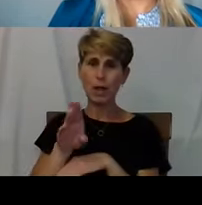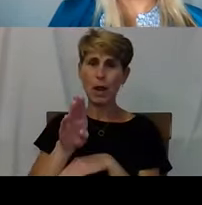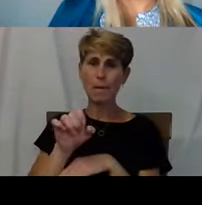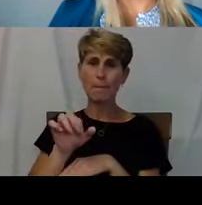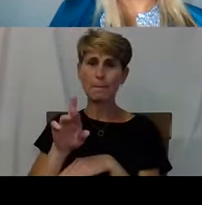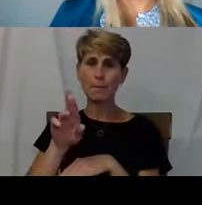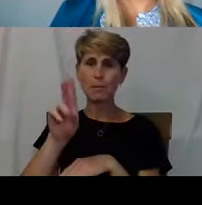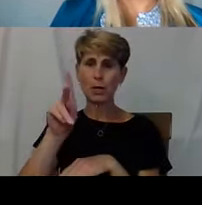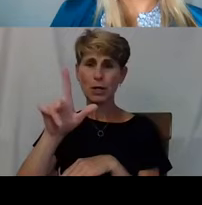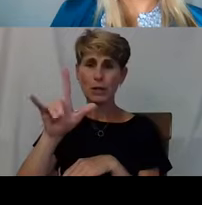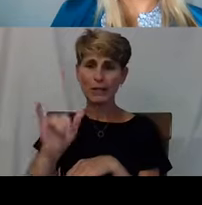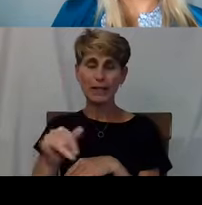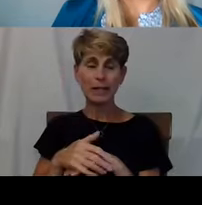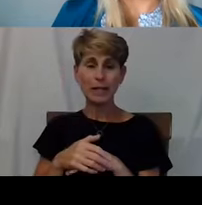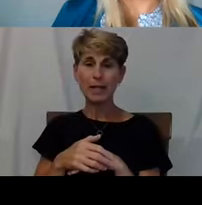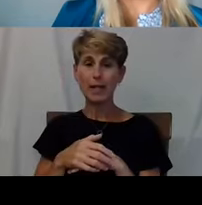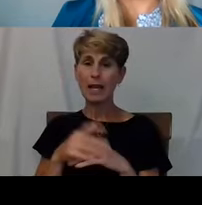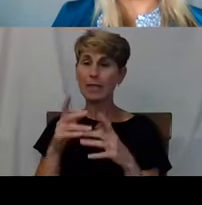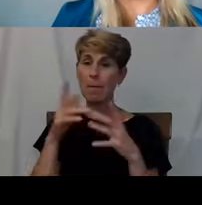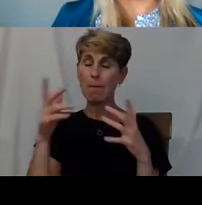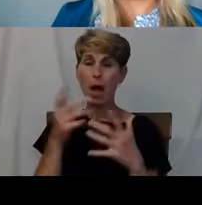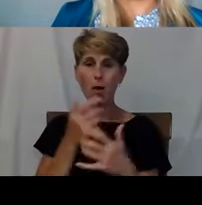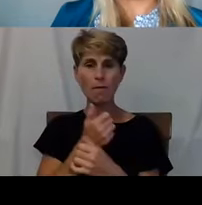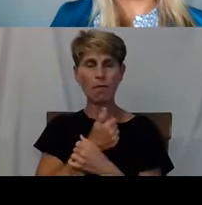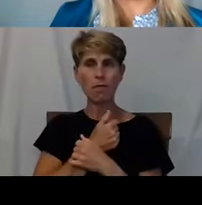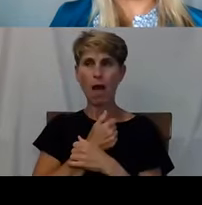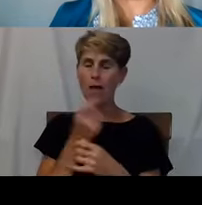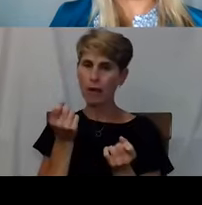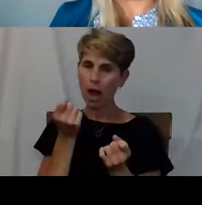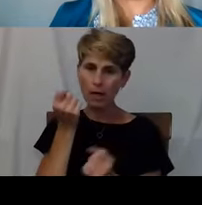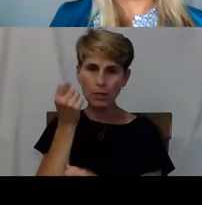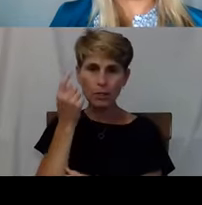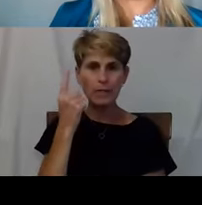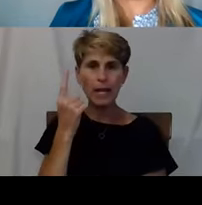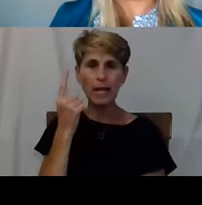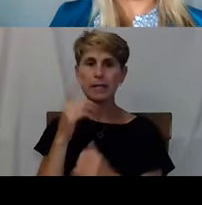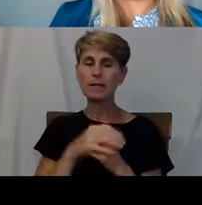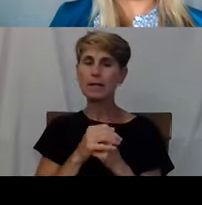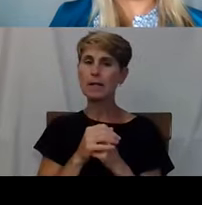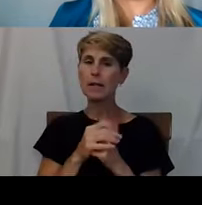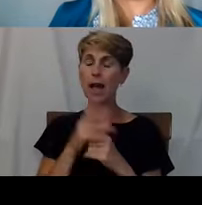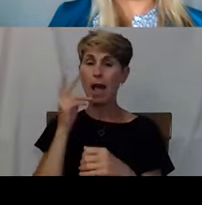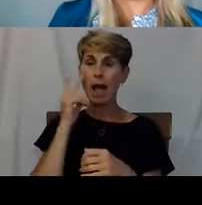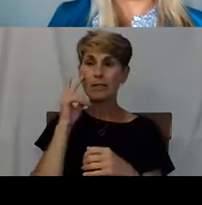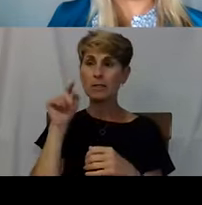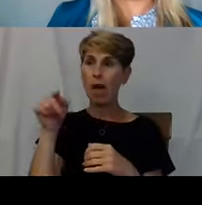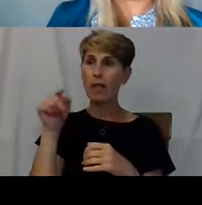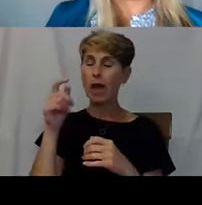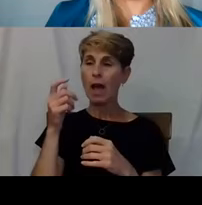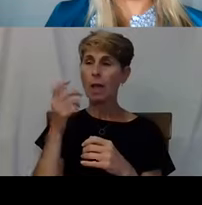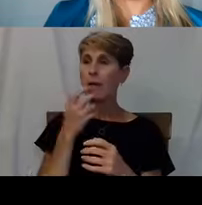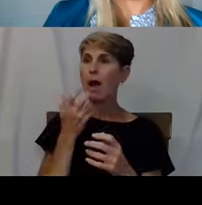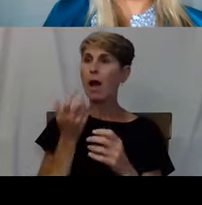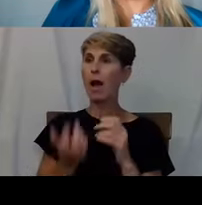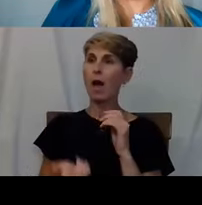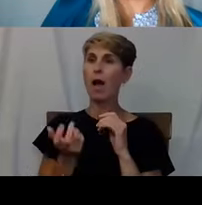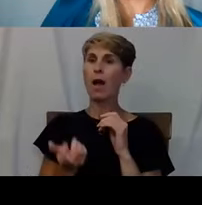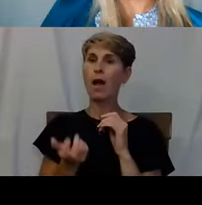The amount of love and understanding and just daily awe. I saw them in awe and I thought why these kids really are learning